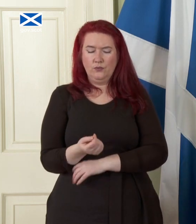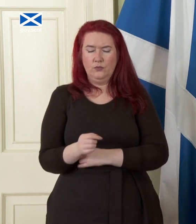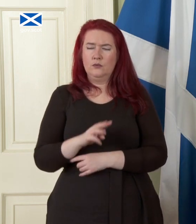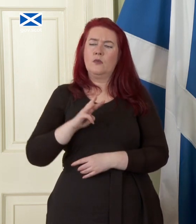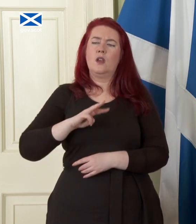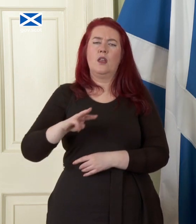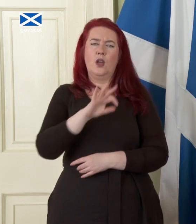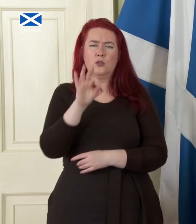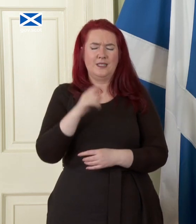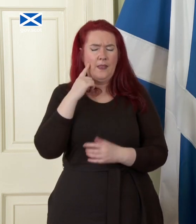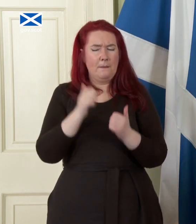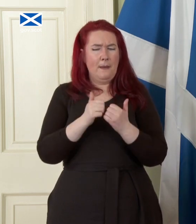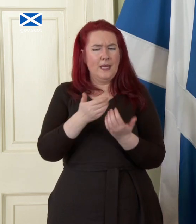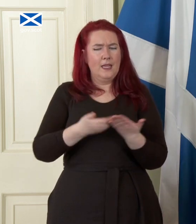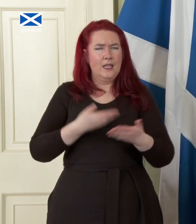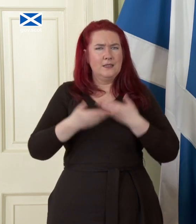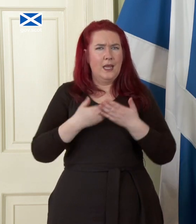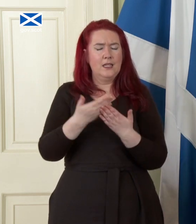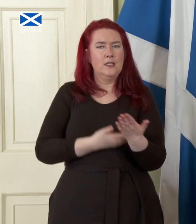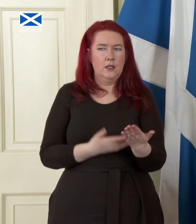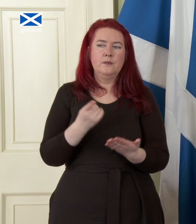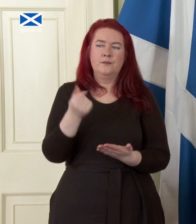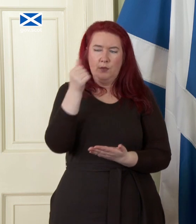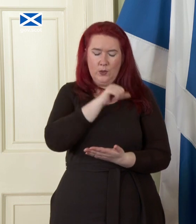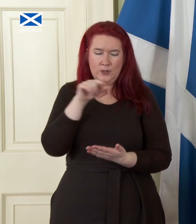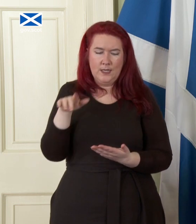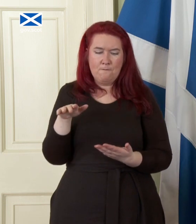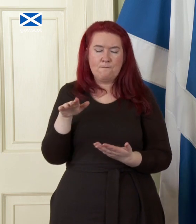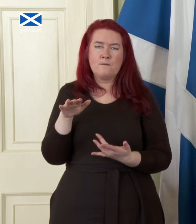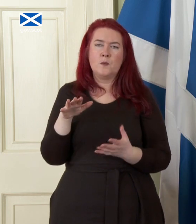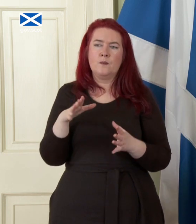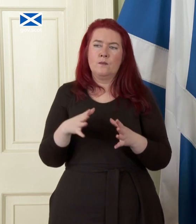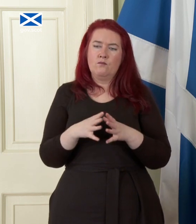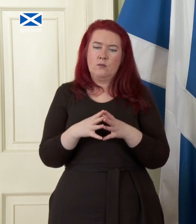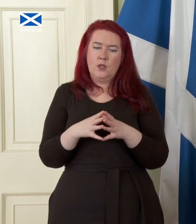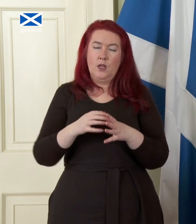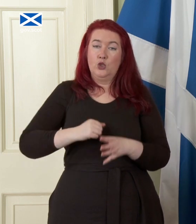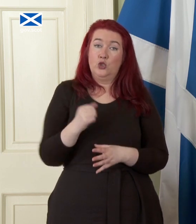goes into a little bit of detail about this obviously the the size of the Scottish banking